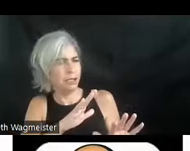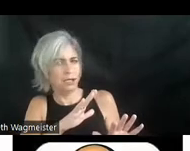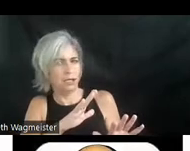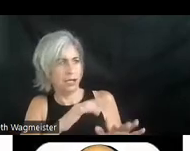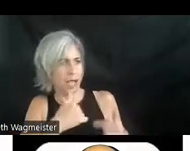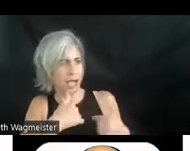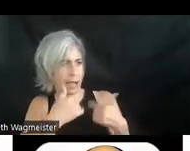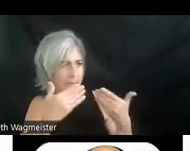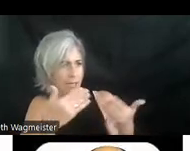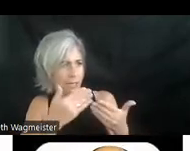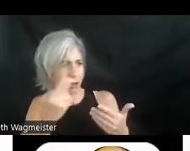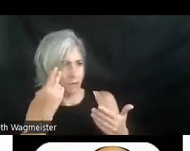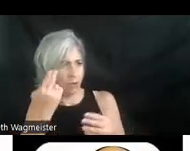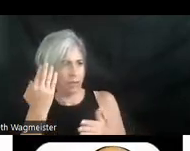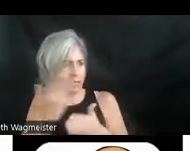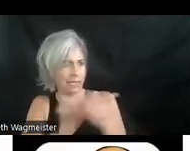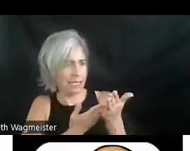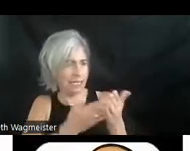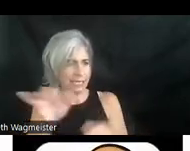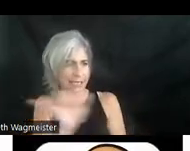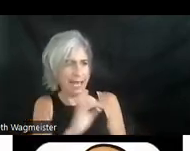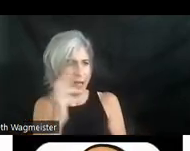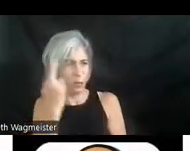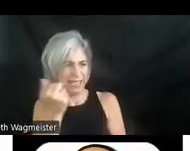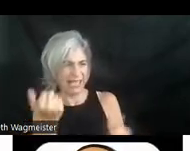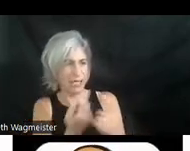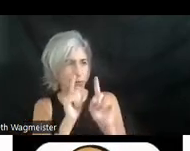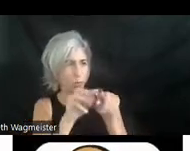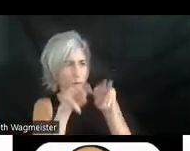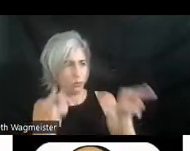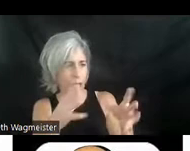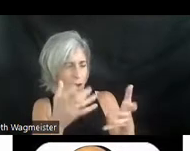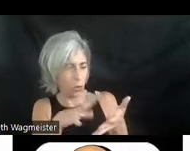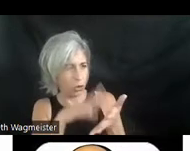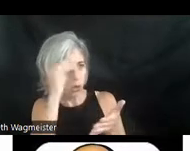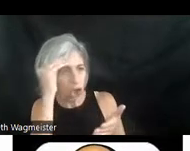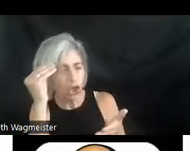I'm here for the same reason anyone goes a museum. I want to learn. I want to know. I